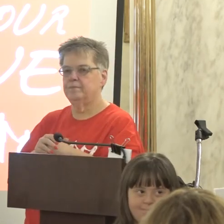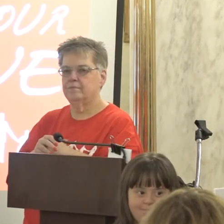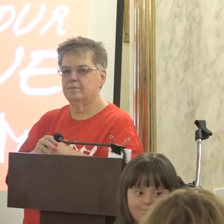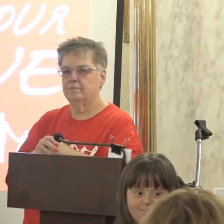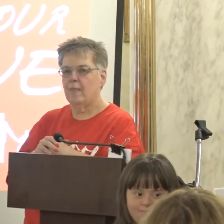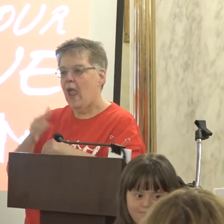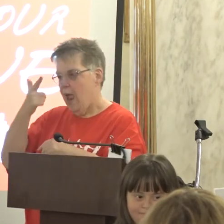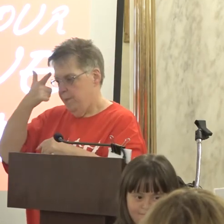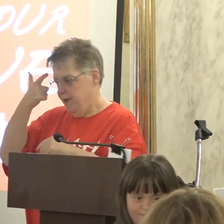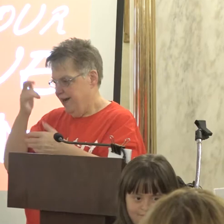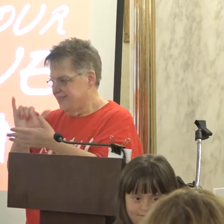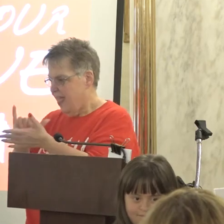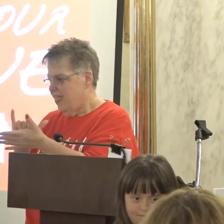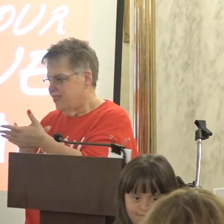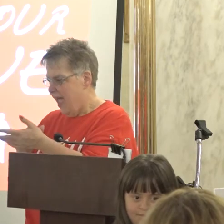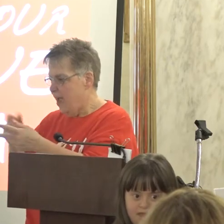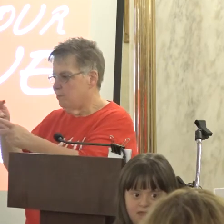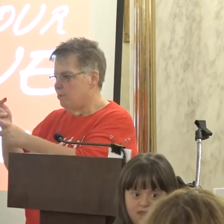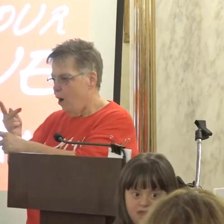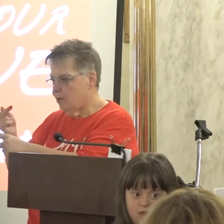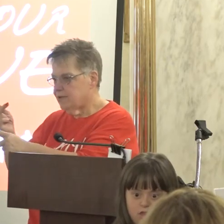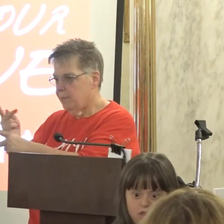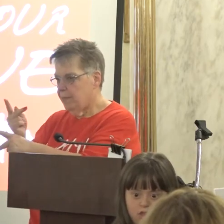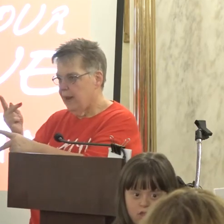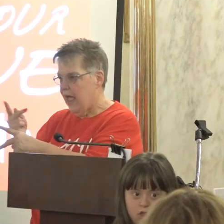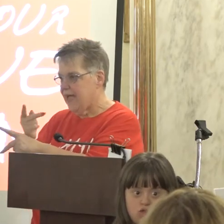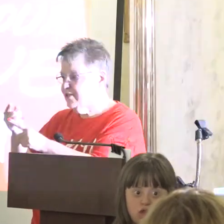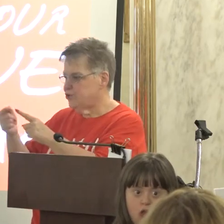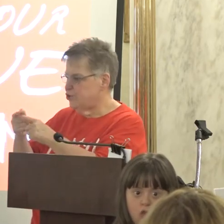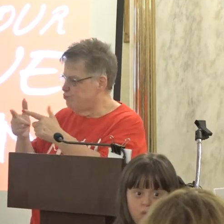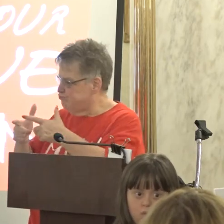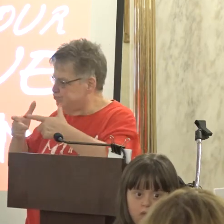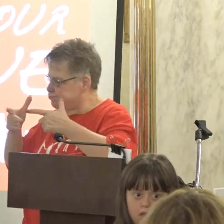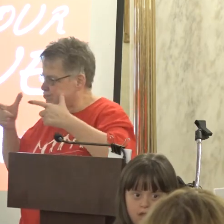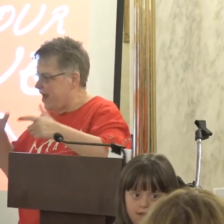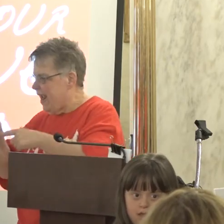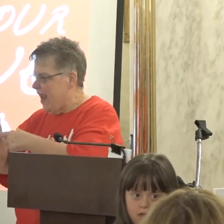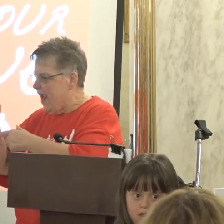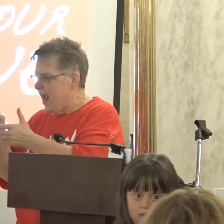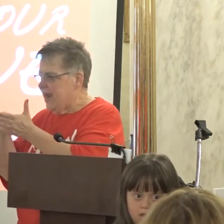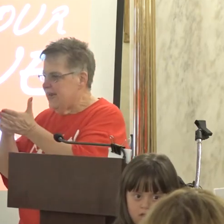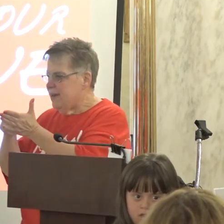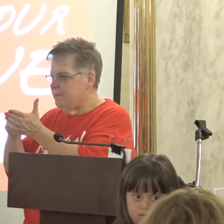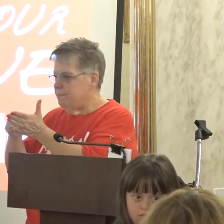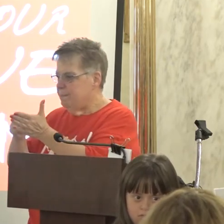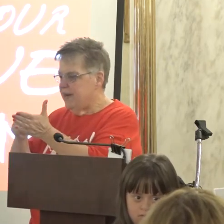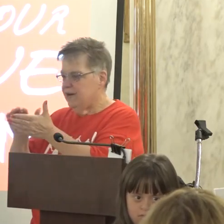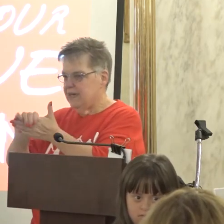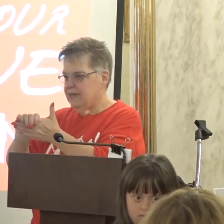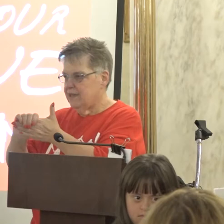Because that multiplies into big-time 80 million dollars of federal matching monies